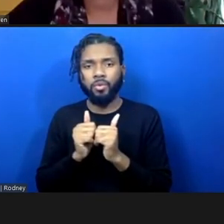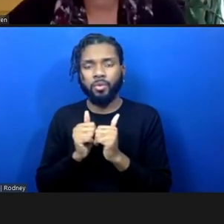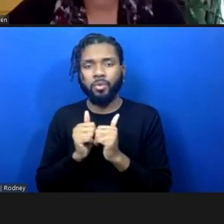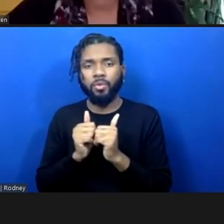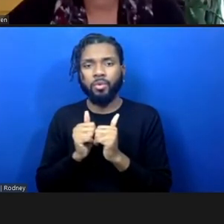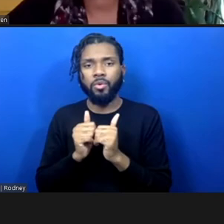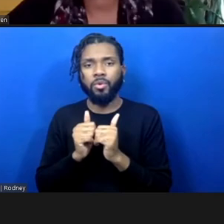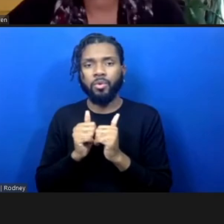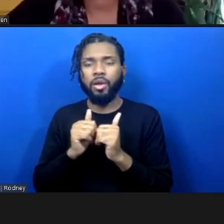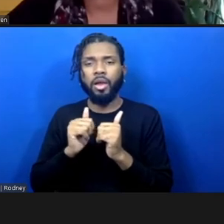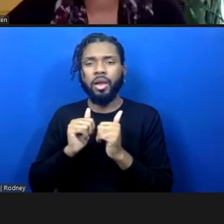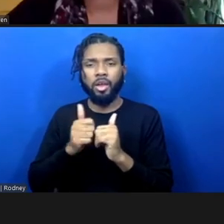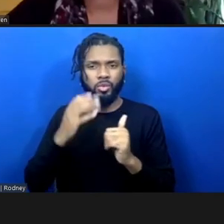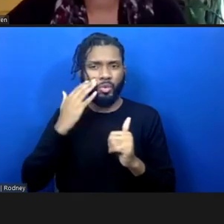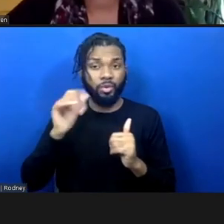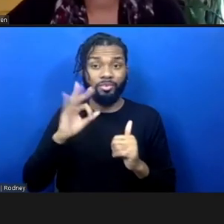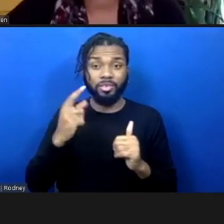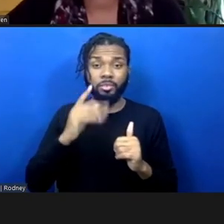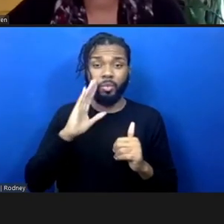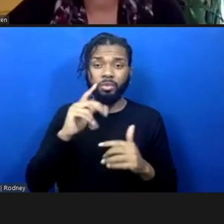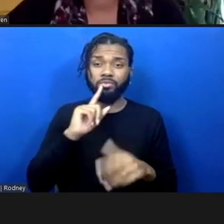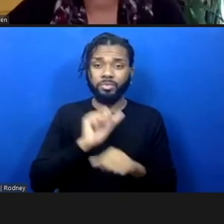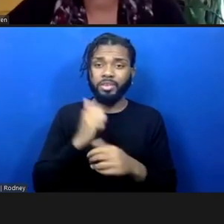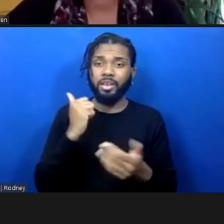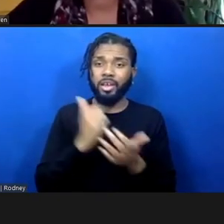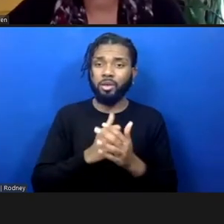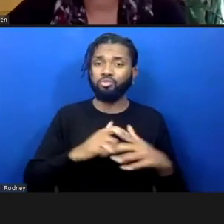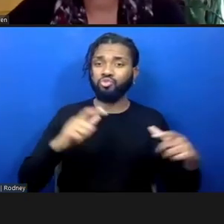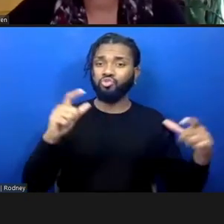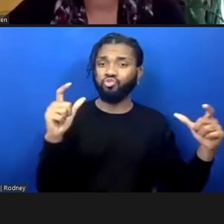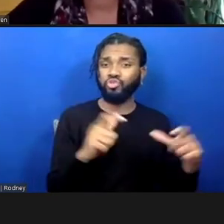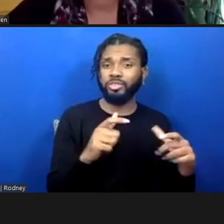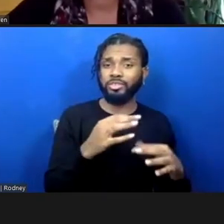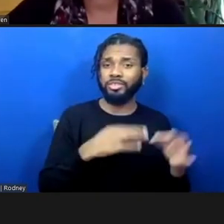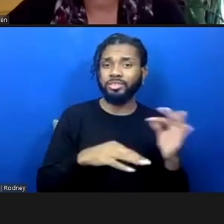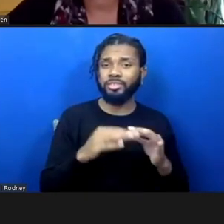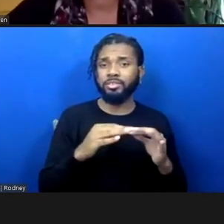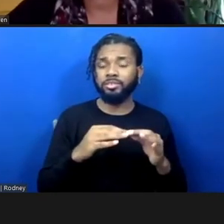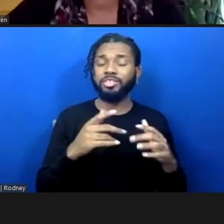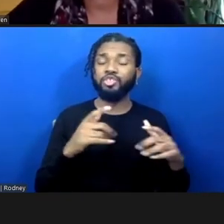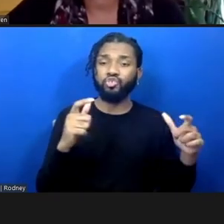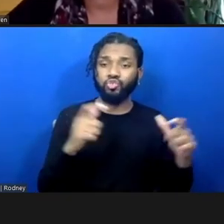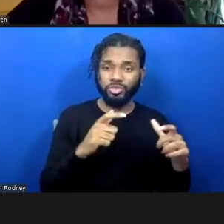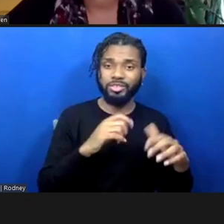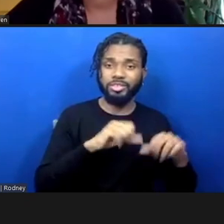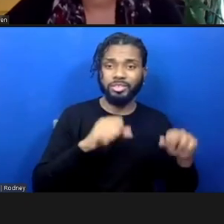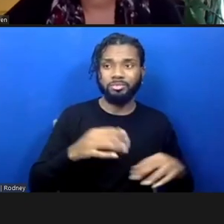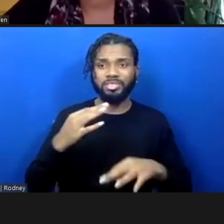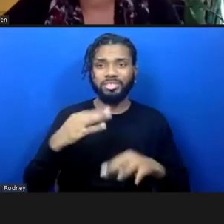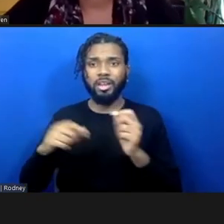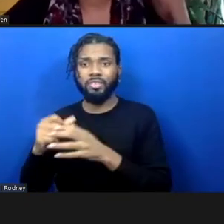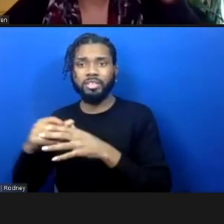system versus expand the system, because it feels like that's actually a challenge for a lot of people and especially people who might be